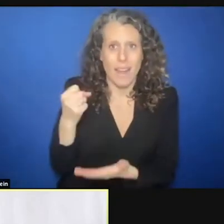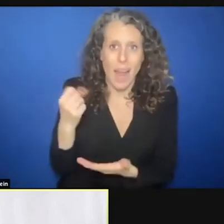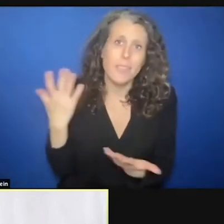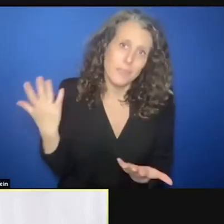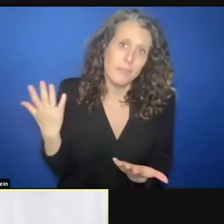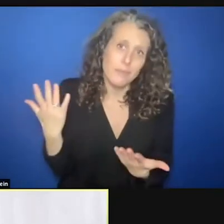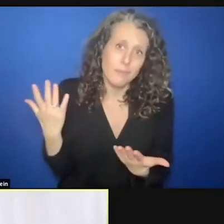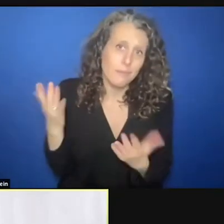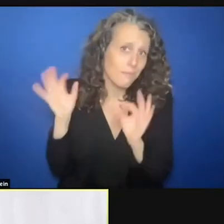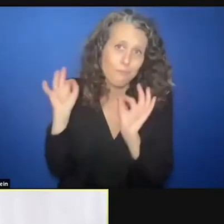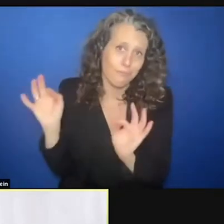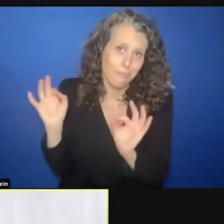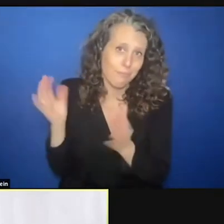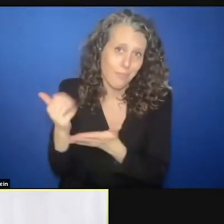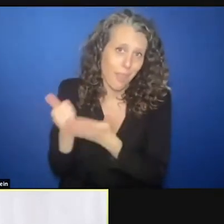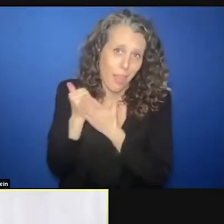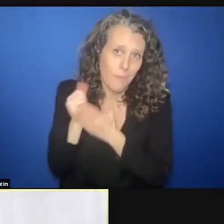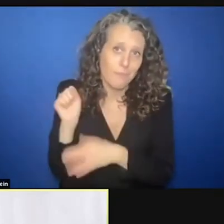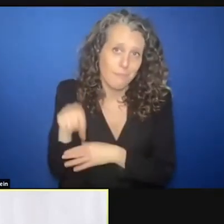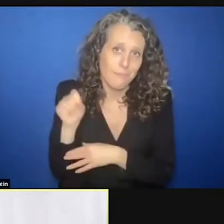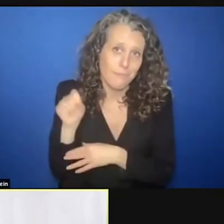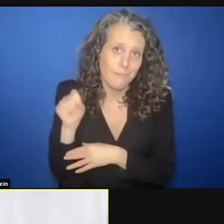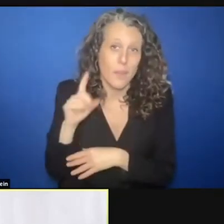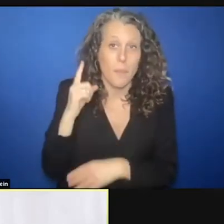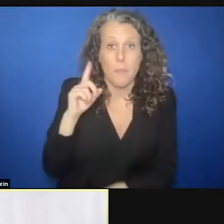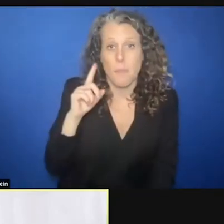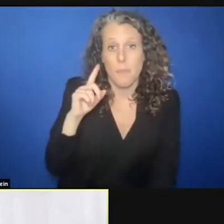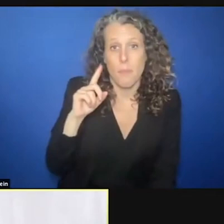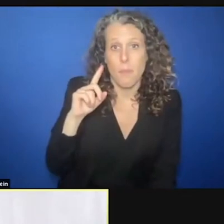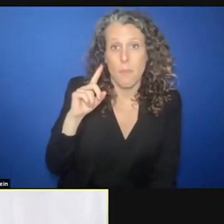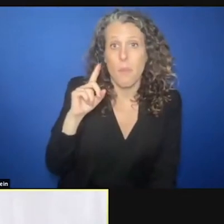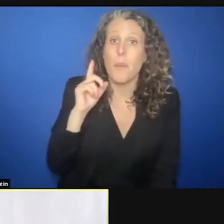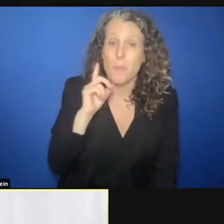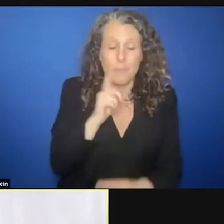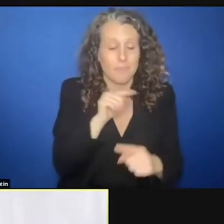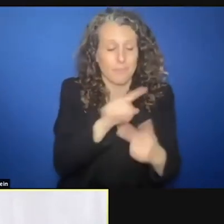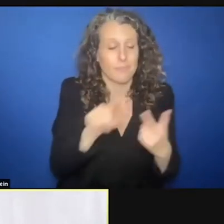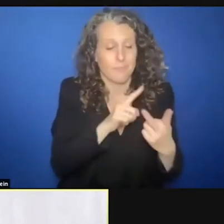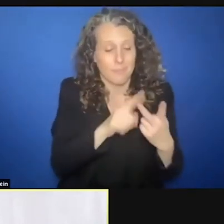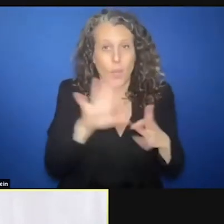I believe that we need on the one hand political will, but then on the other hand,